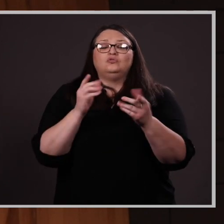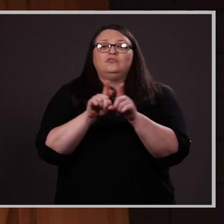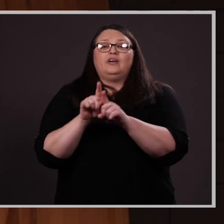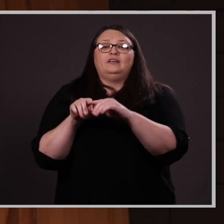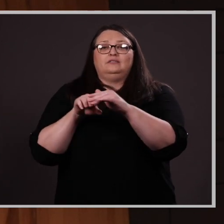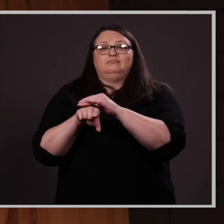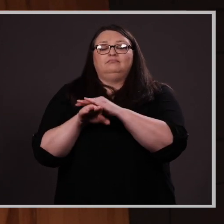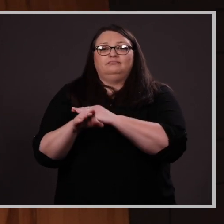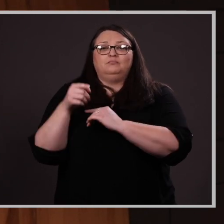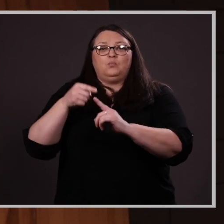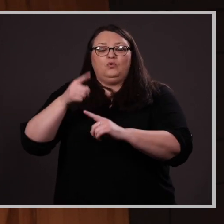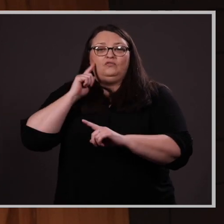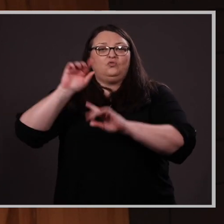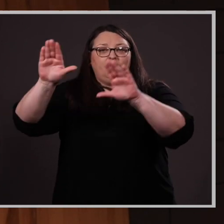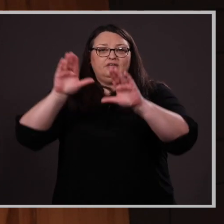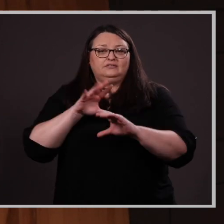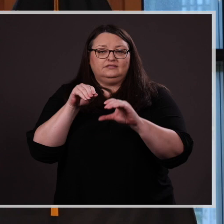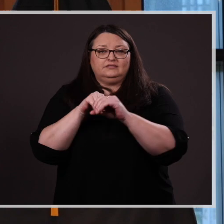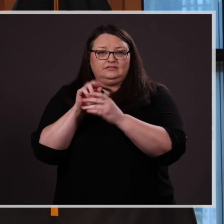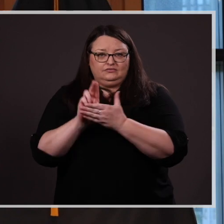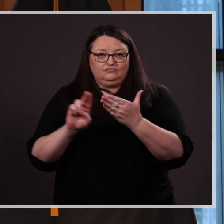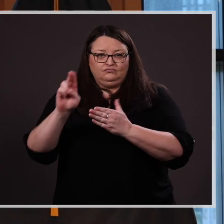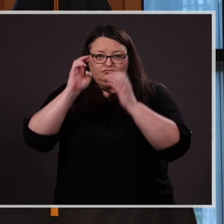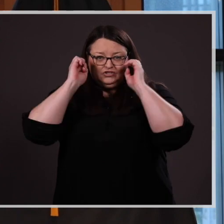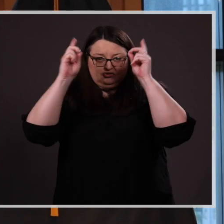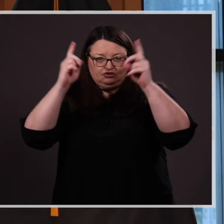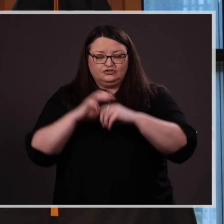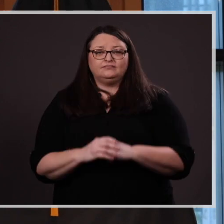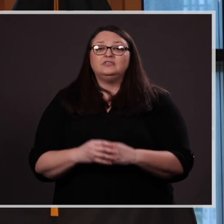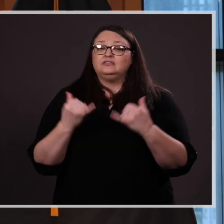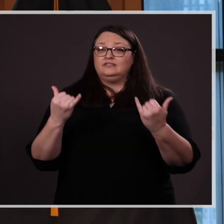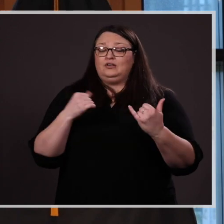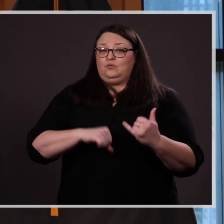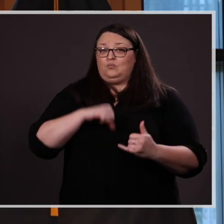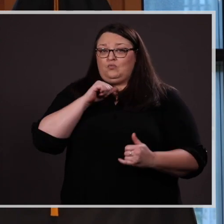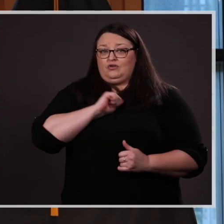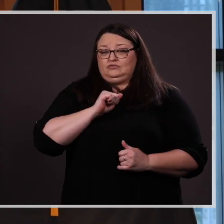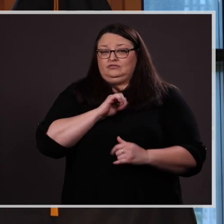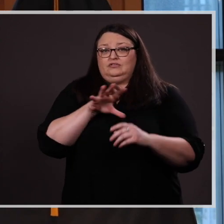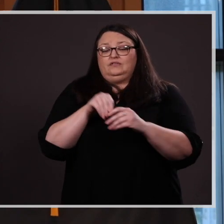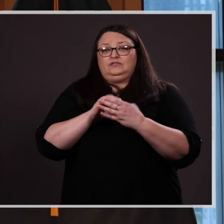point for excellence in higher education. Today, we pride ourselves on being a premier